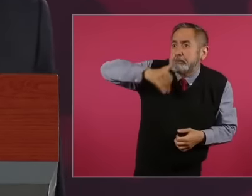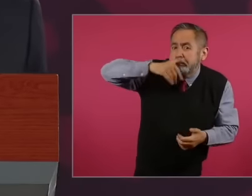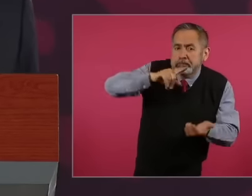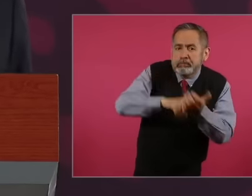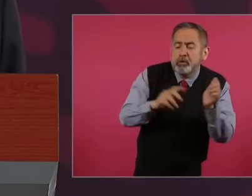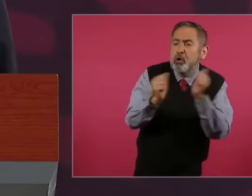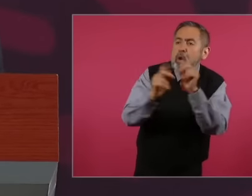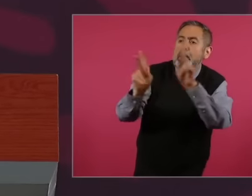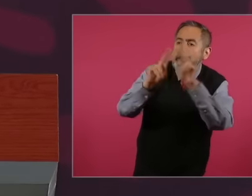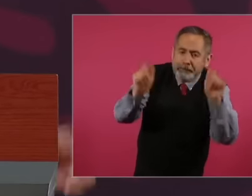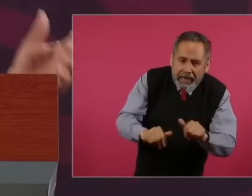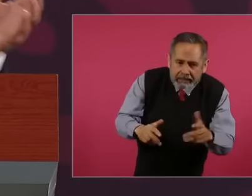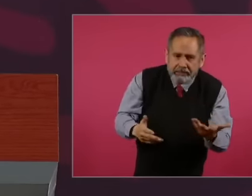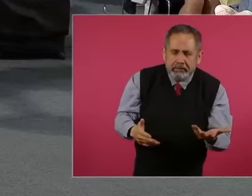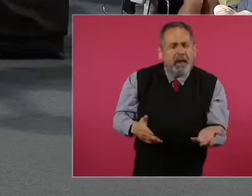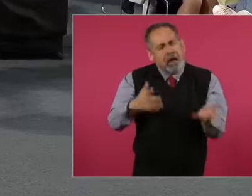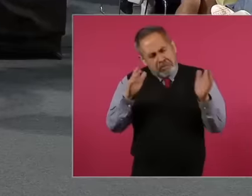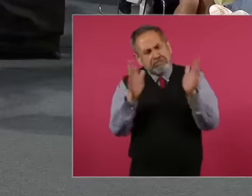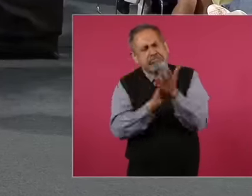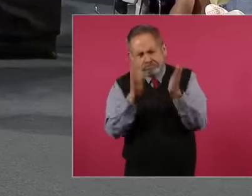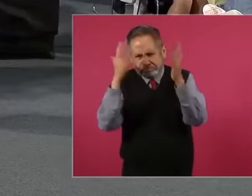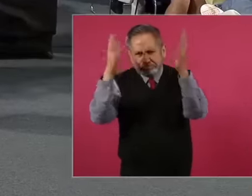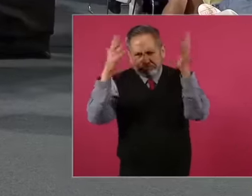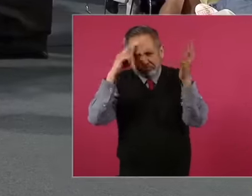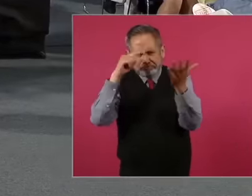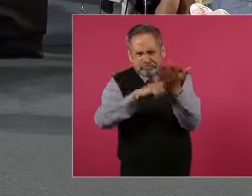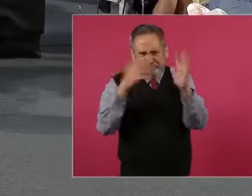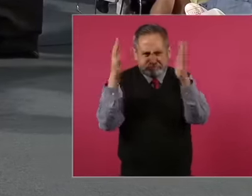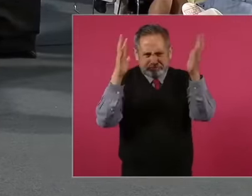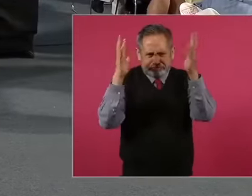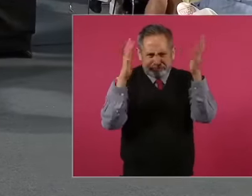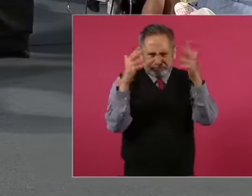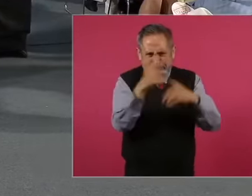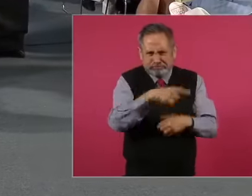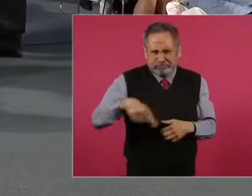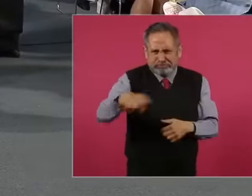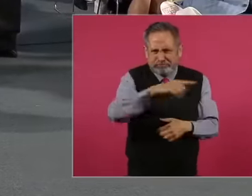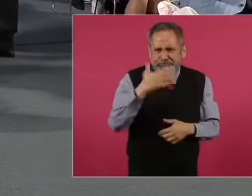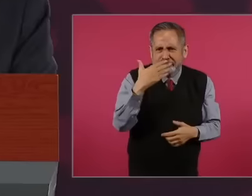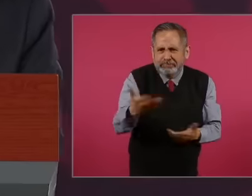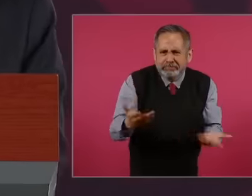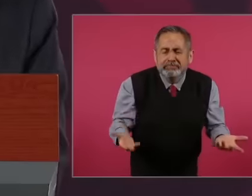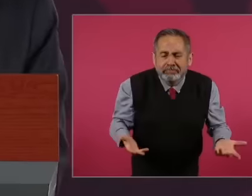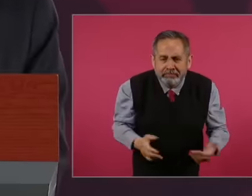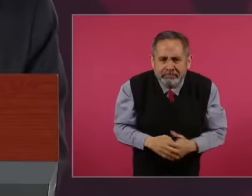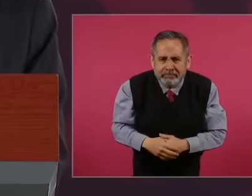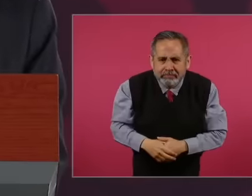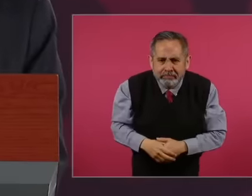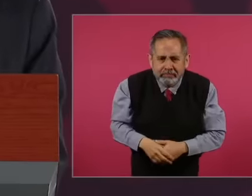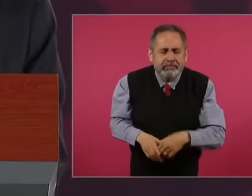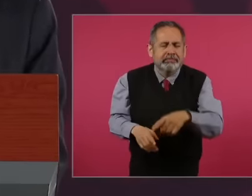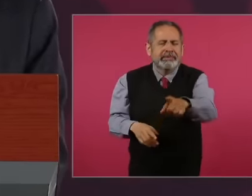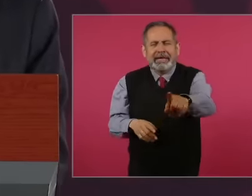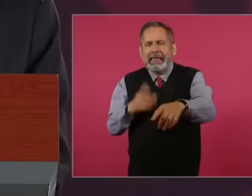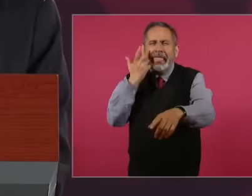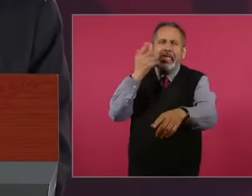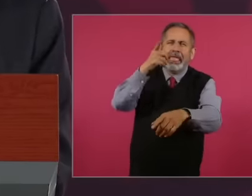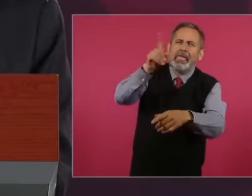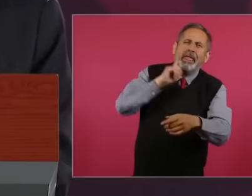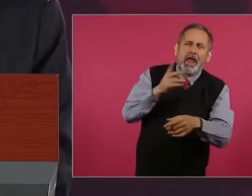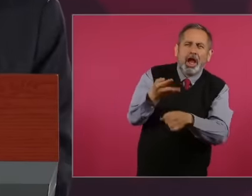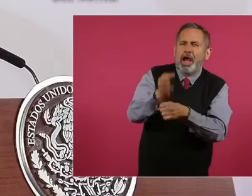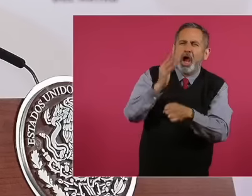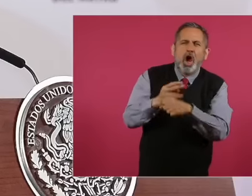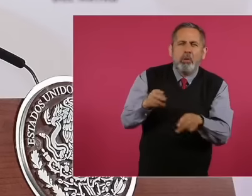it's fine you want to make fun of it president But this is not a joke you know why